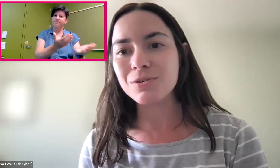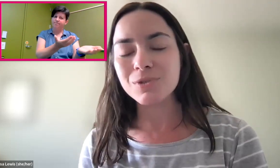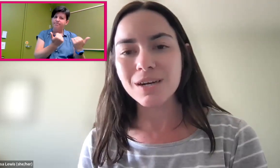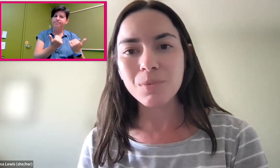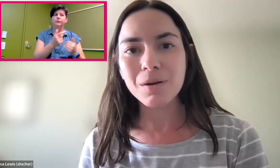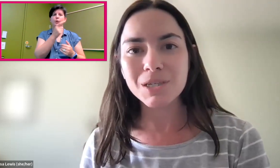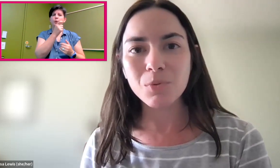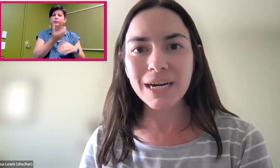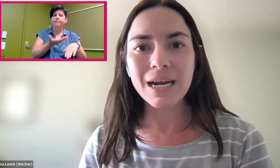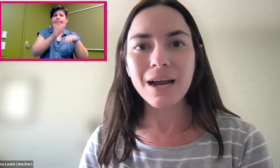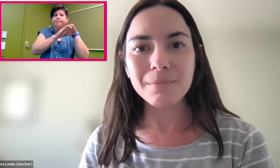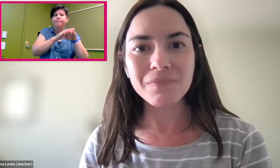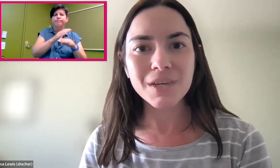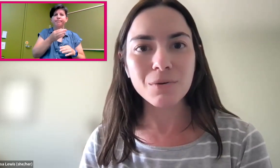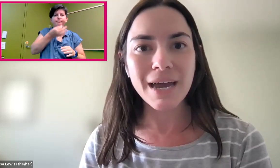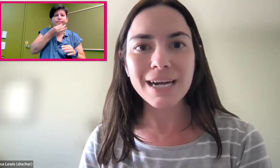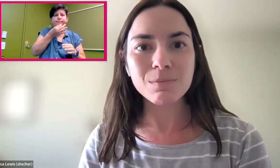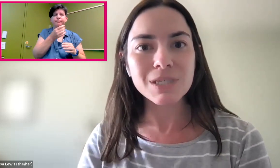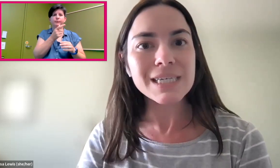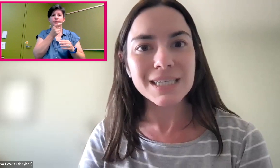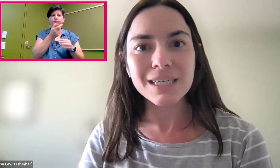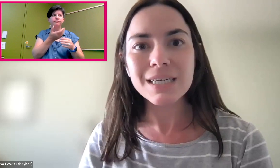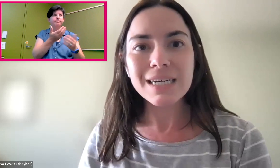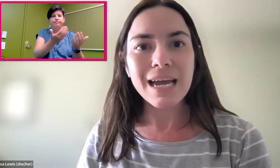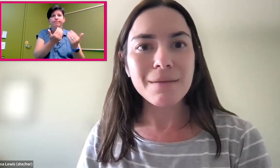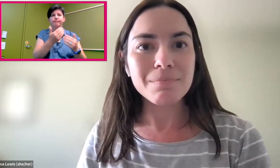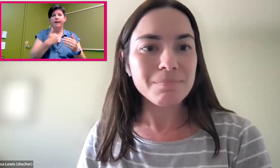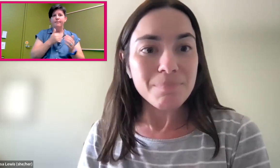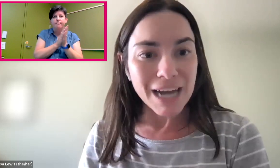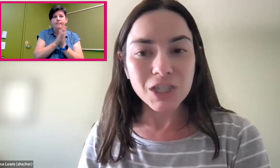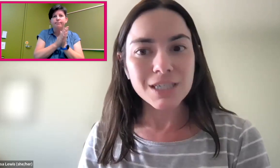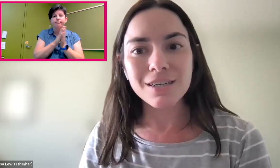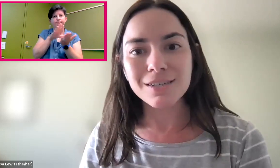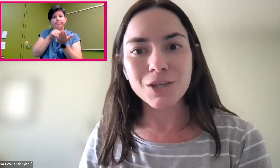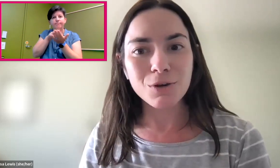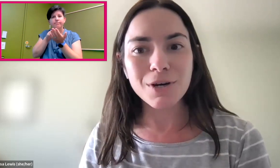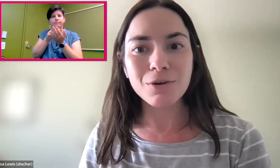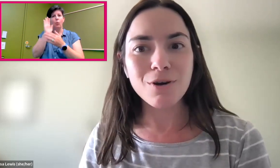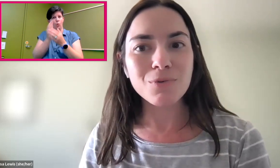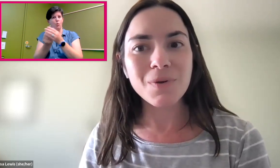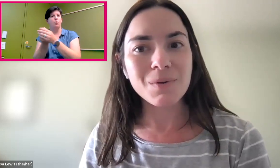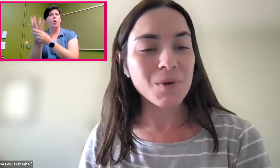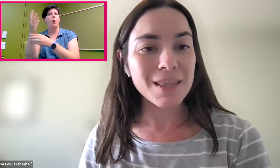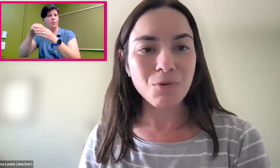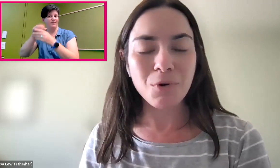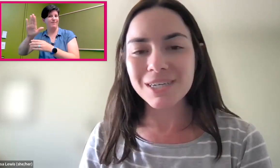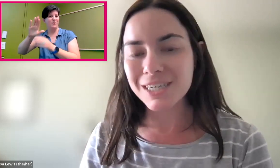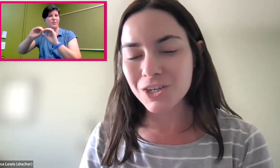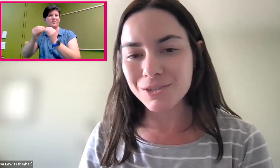and who's going to bring that expertise and passion to learn and grow within their organization.